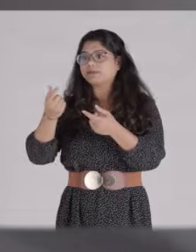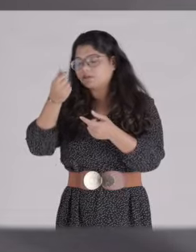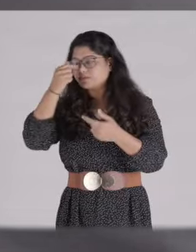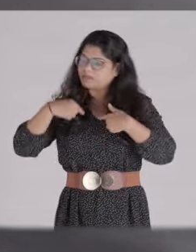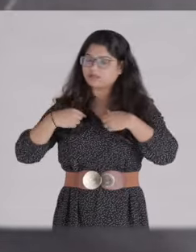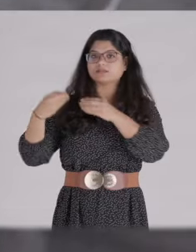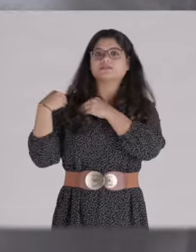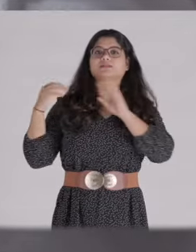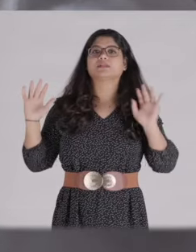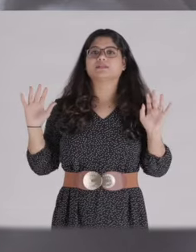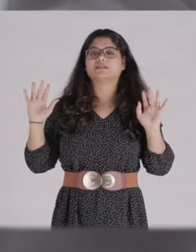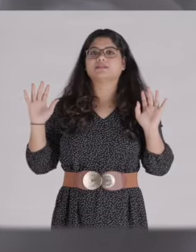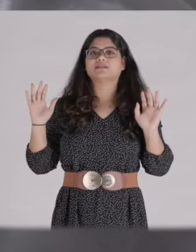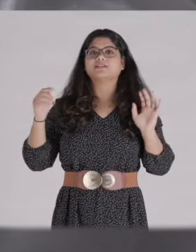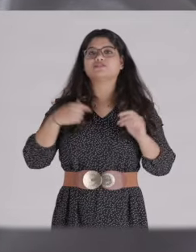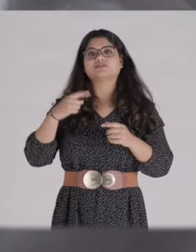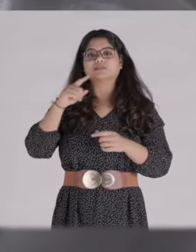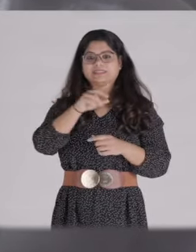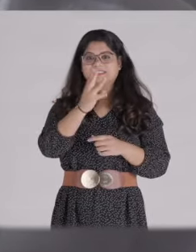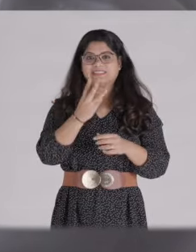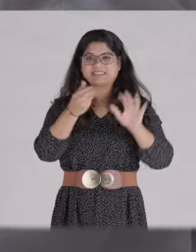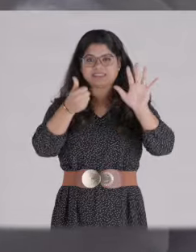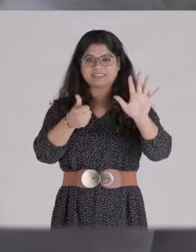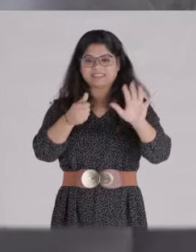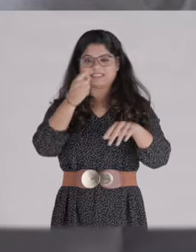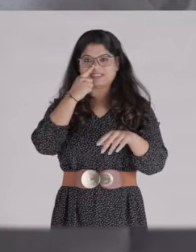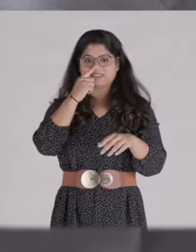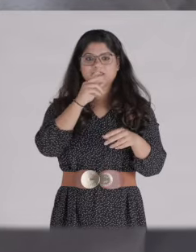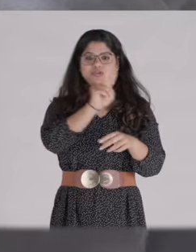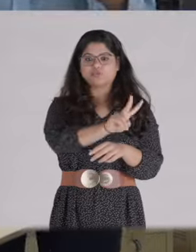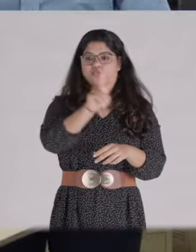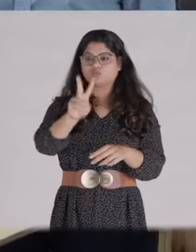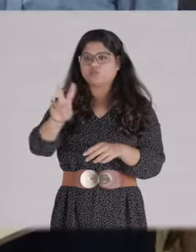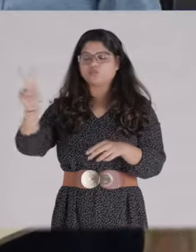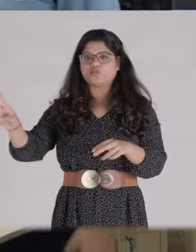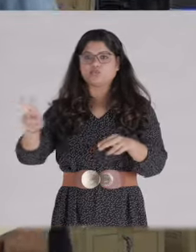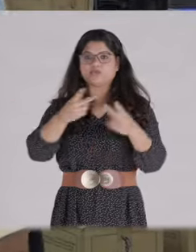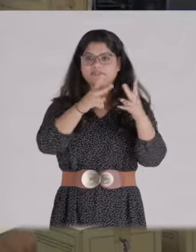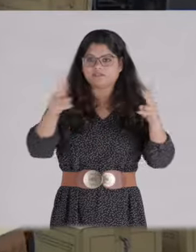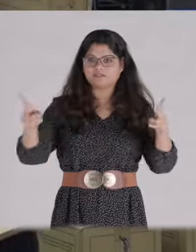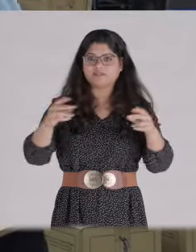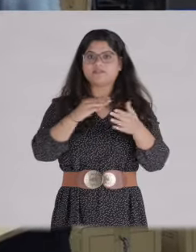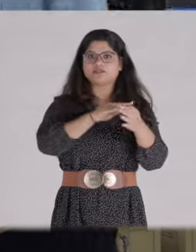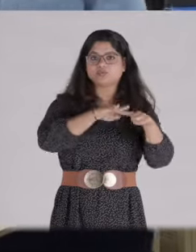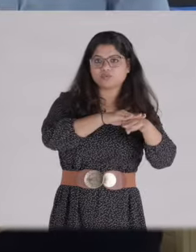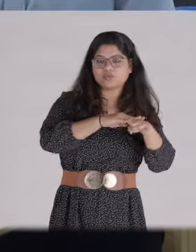I put six girls, two in each plant - two in the chemical plant, two in the soap plant, and two in engineering services.